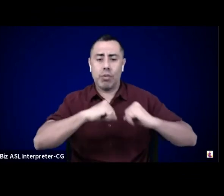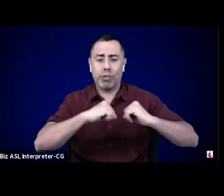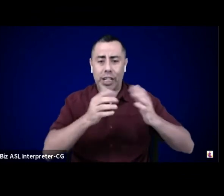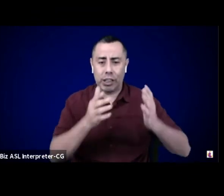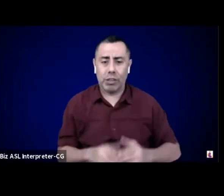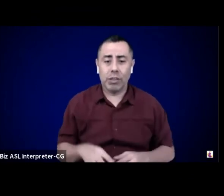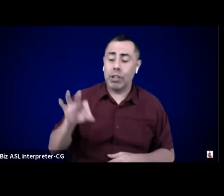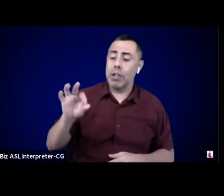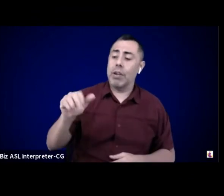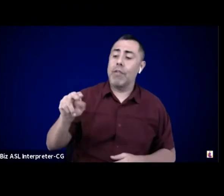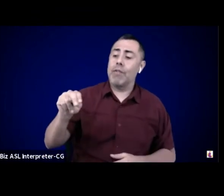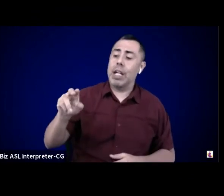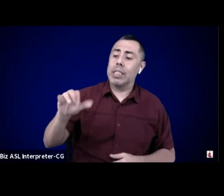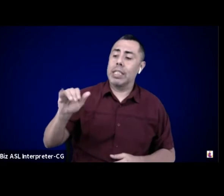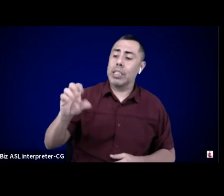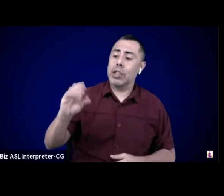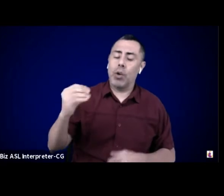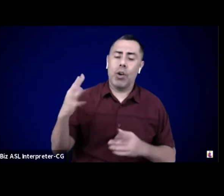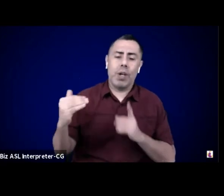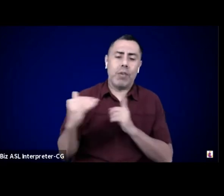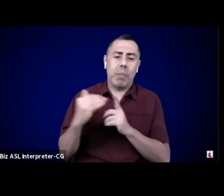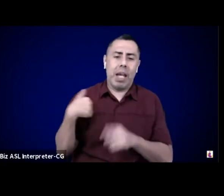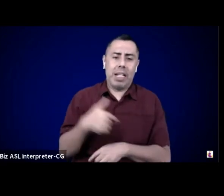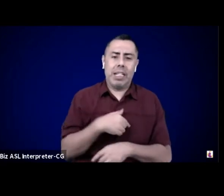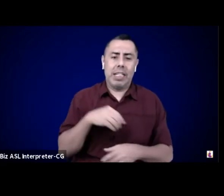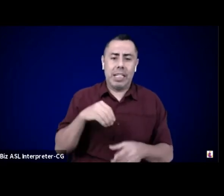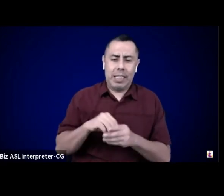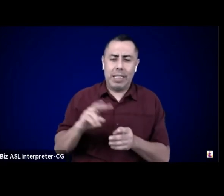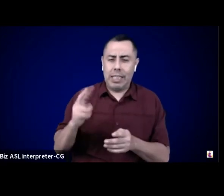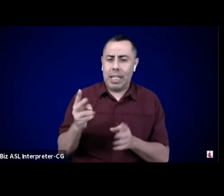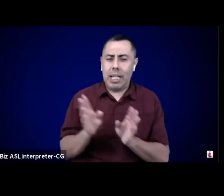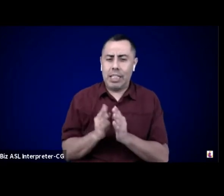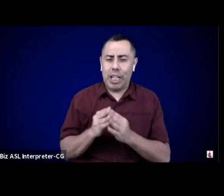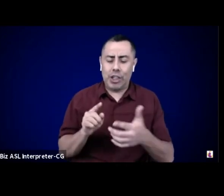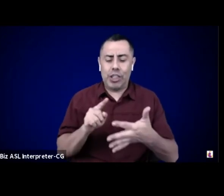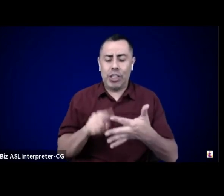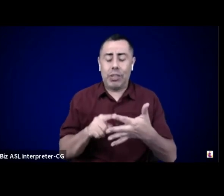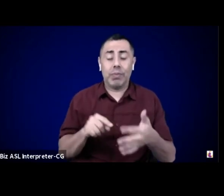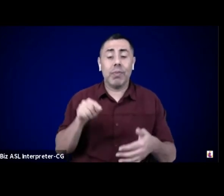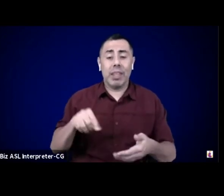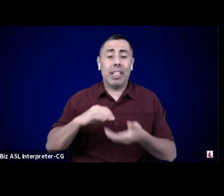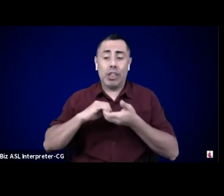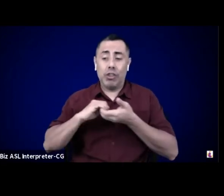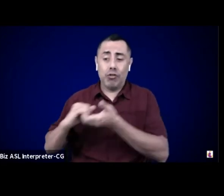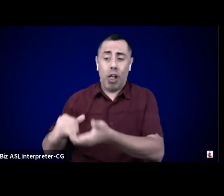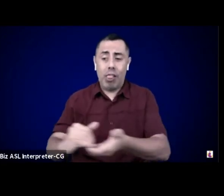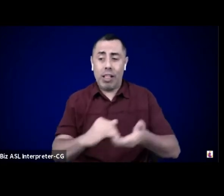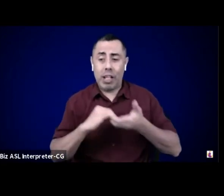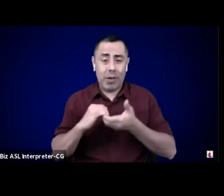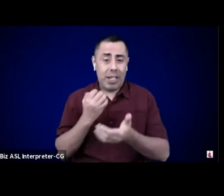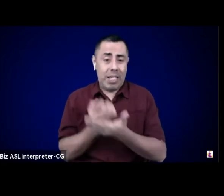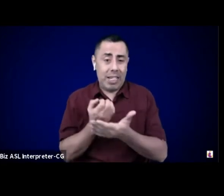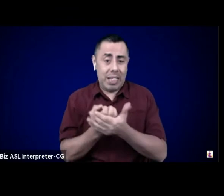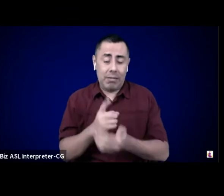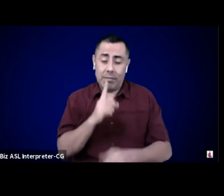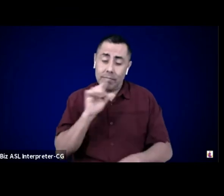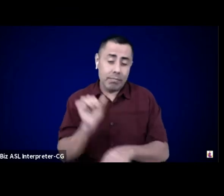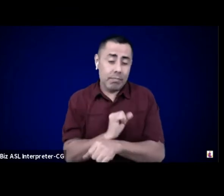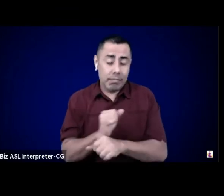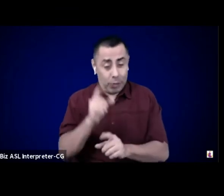this solidarity economy is really an attempt to rebuild indigenous economies for the 21st centuries.